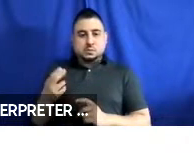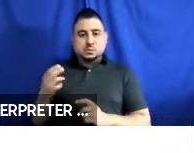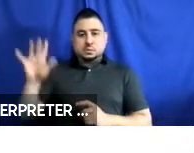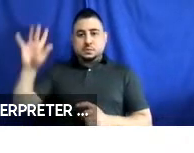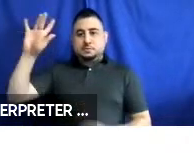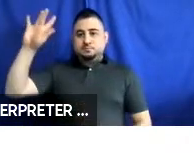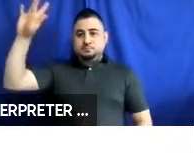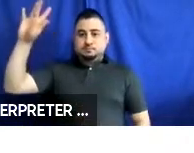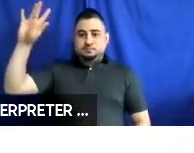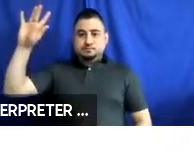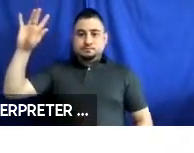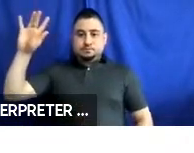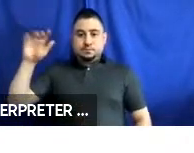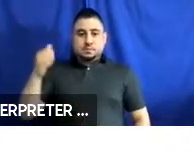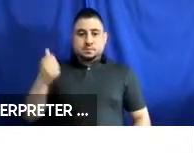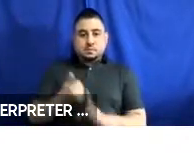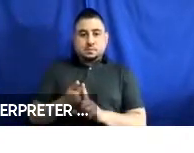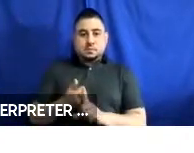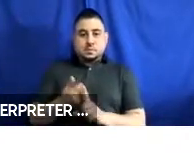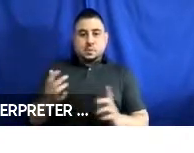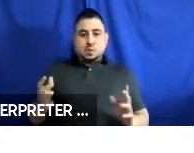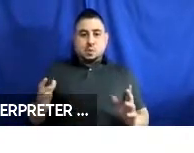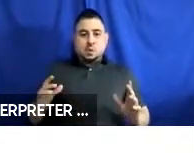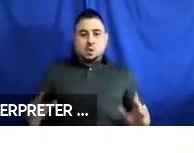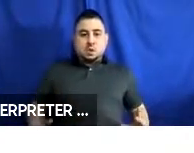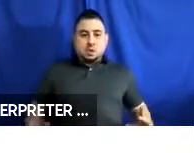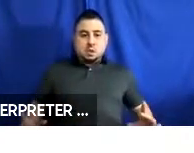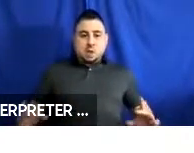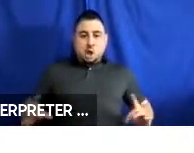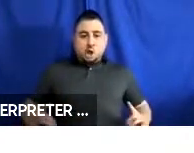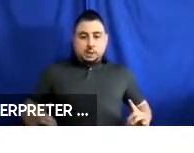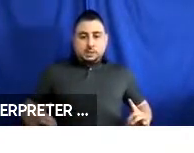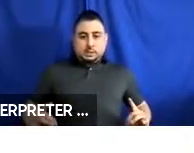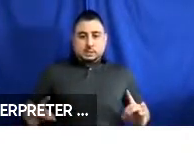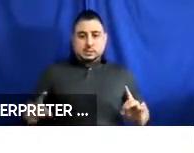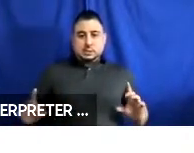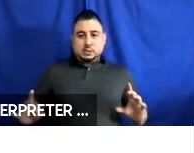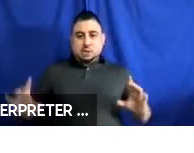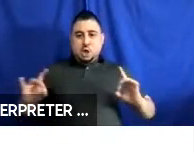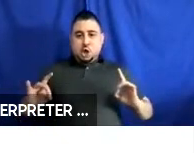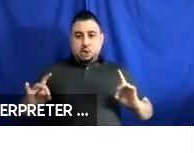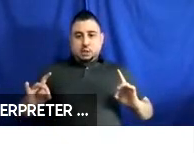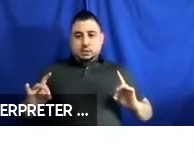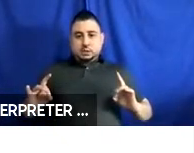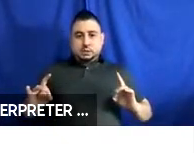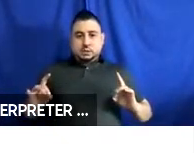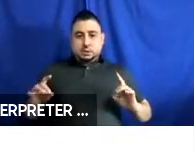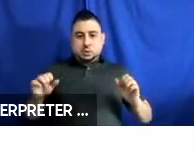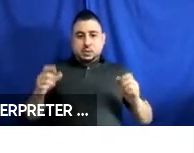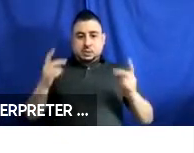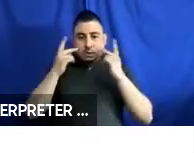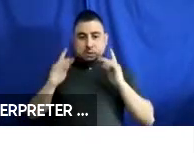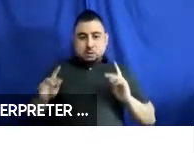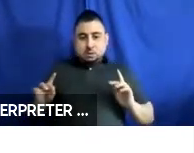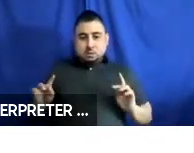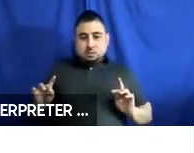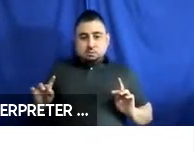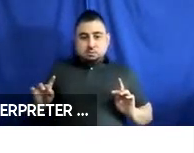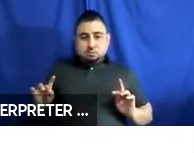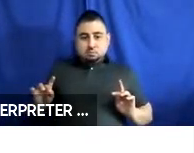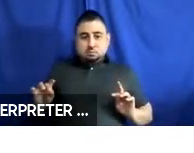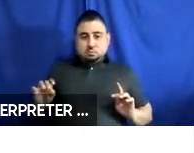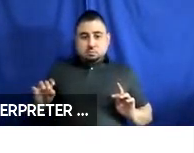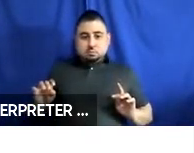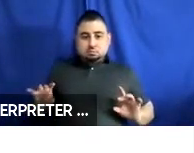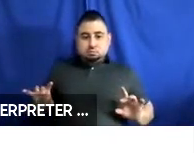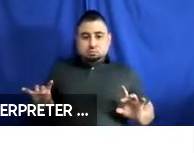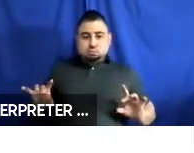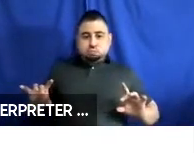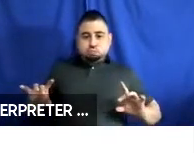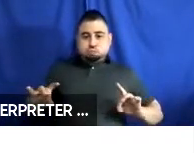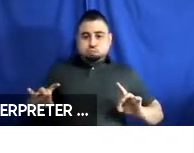that will engage those hooks with the UDIG anchorages, you can see the yellow hook engaging.